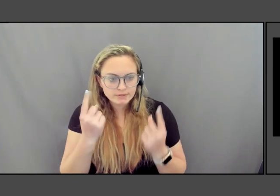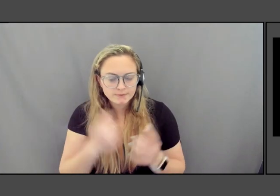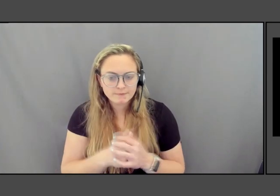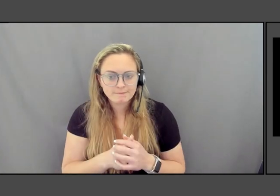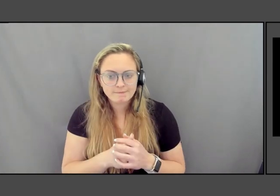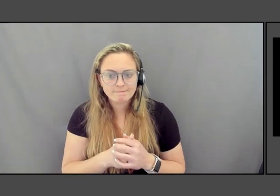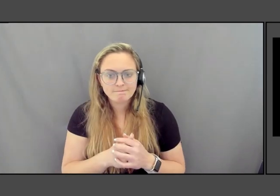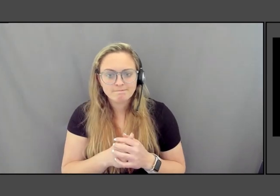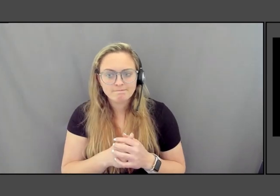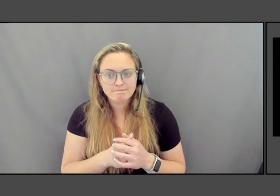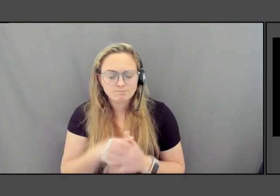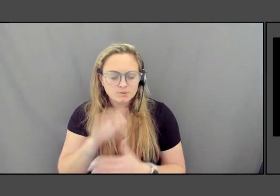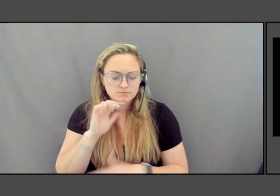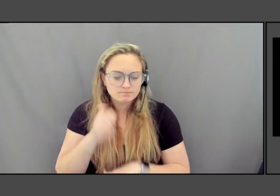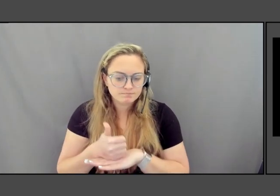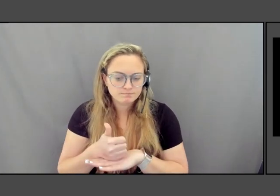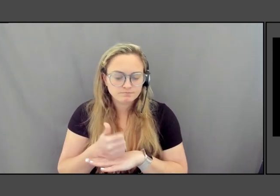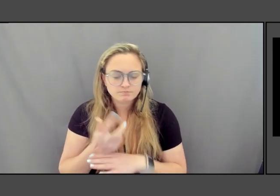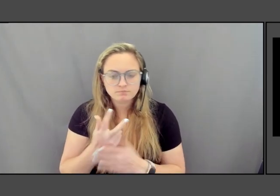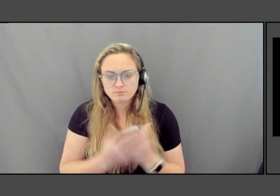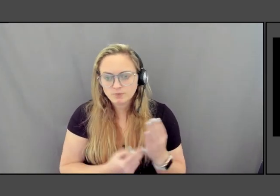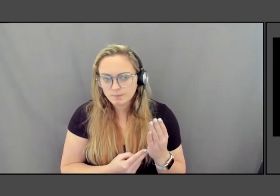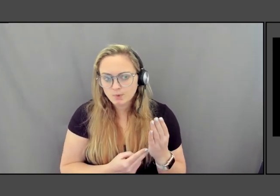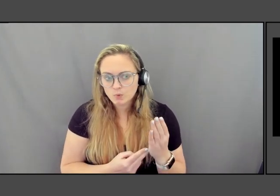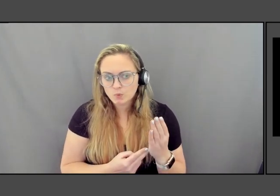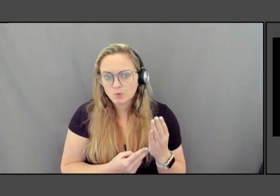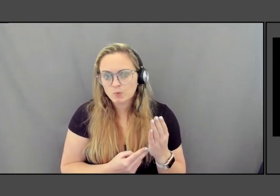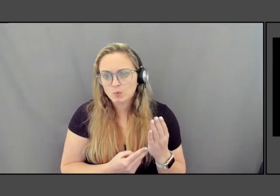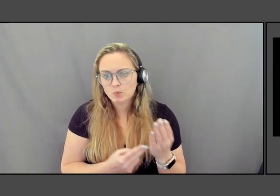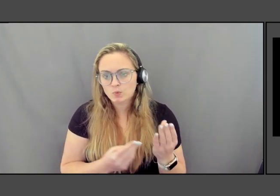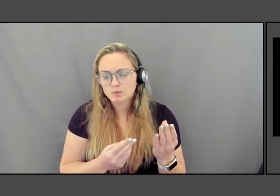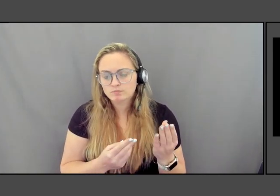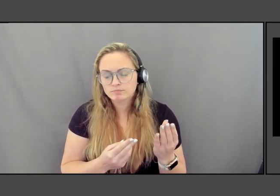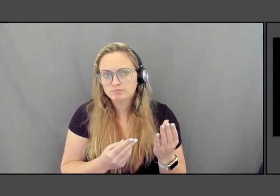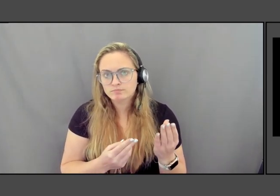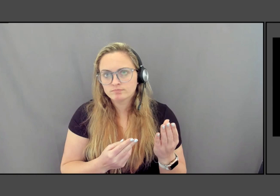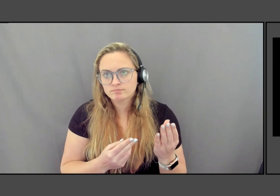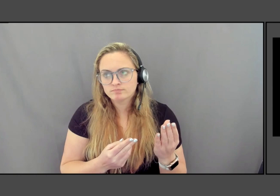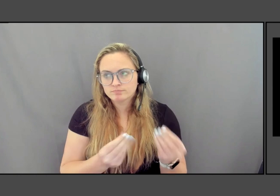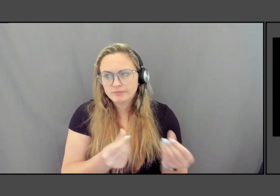So it's both tactile to not temporal but very in a way,